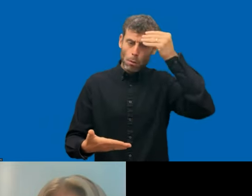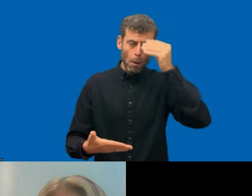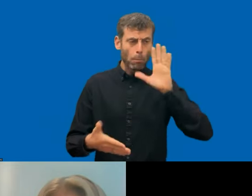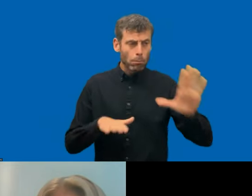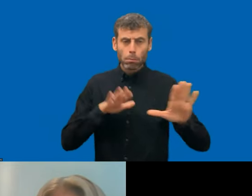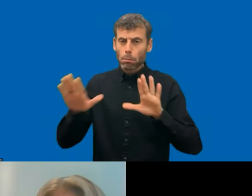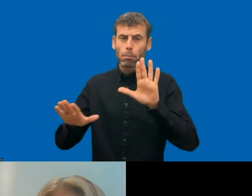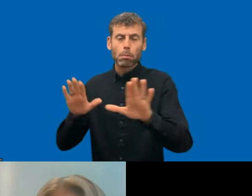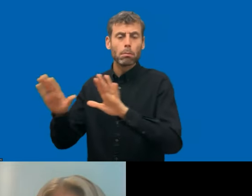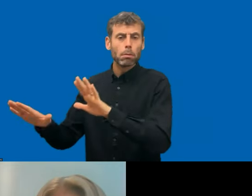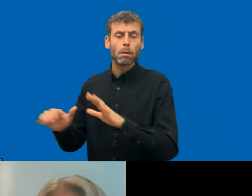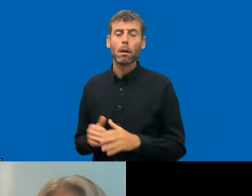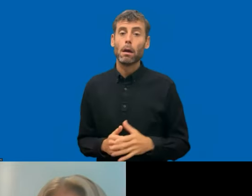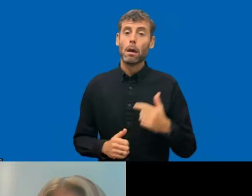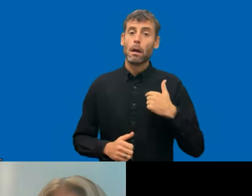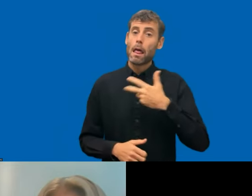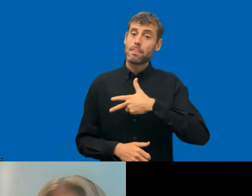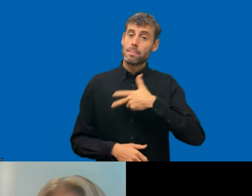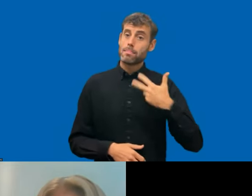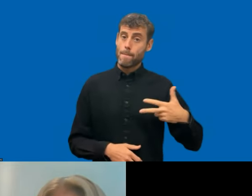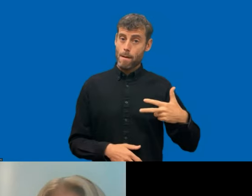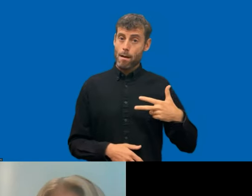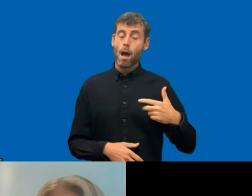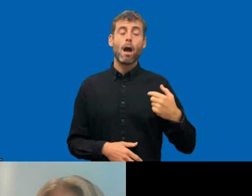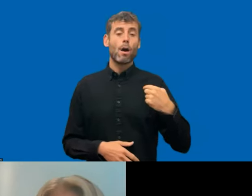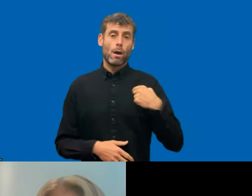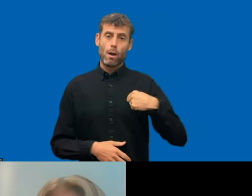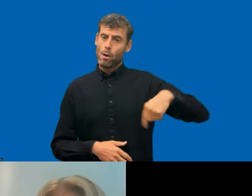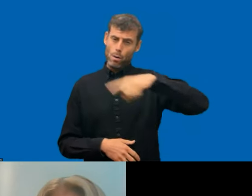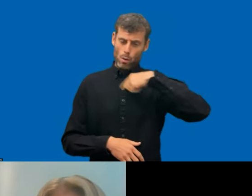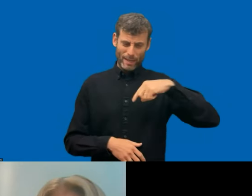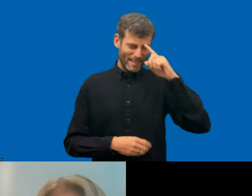I mean, what do we do? Now we kind of figured it out but I think from ones that are not so far yet,